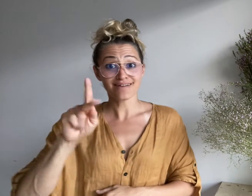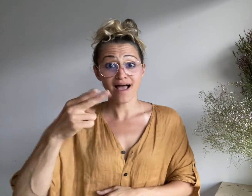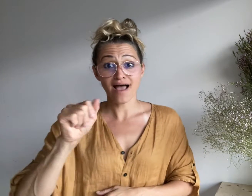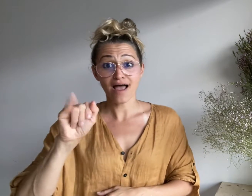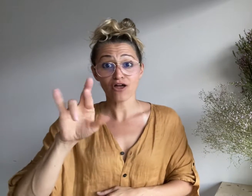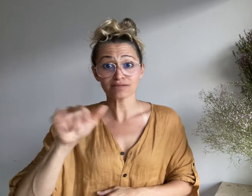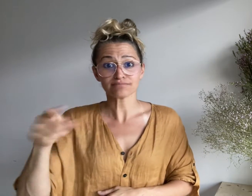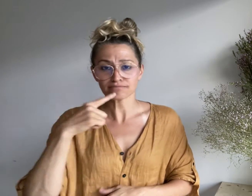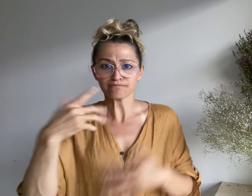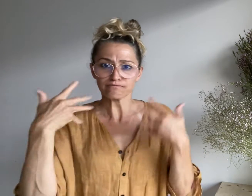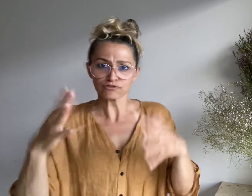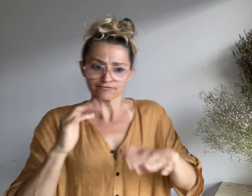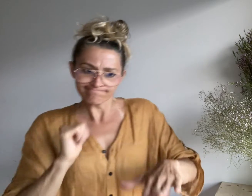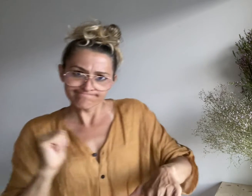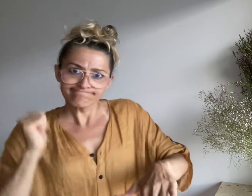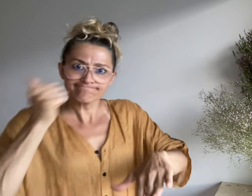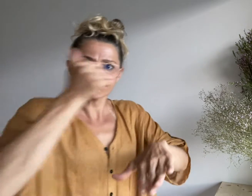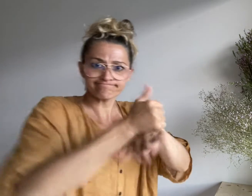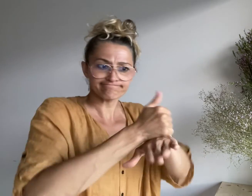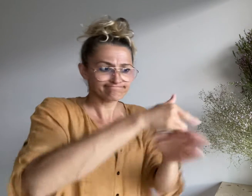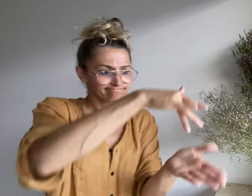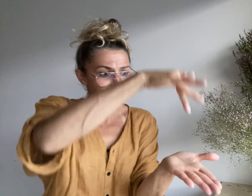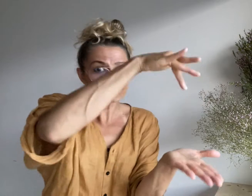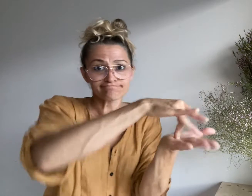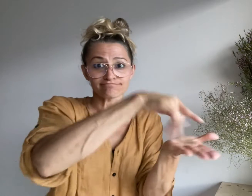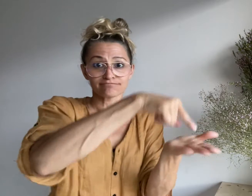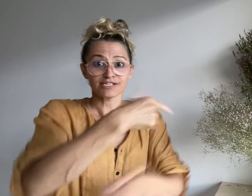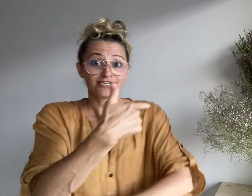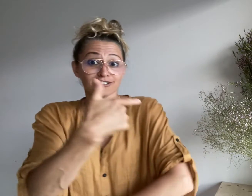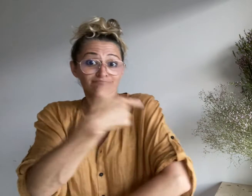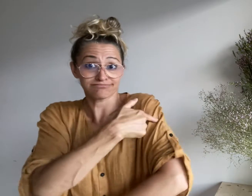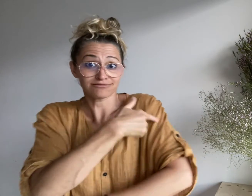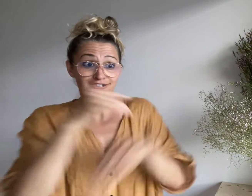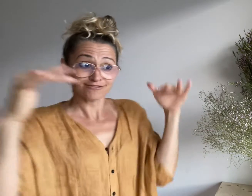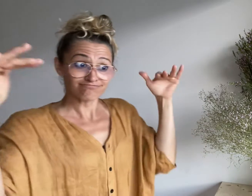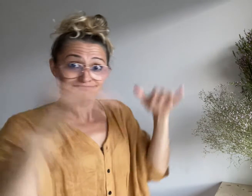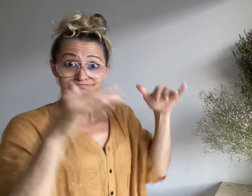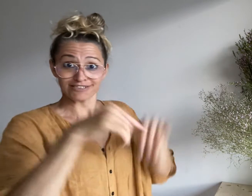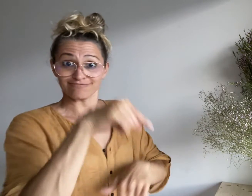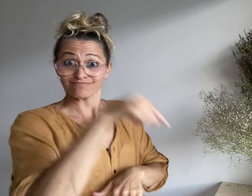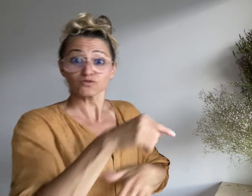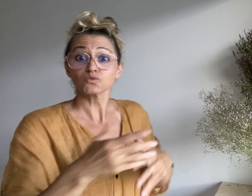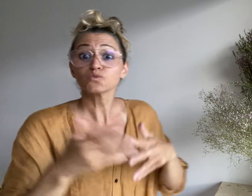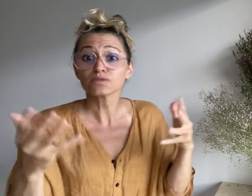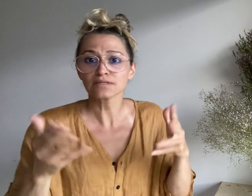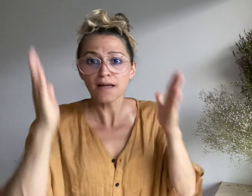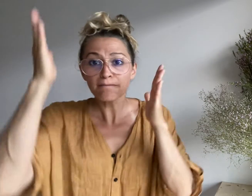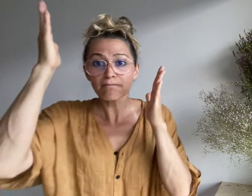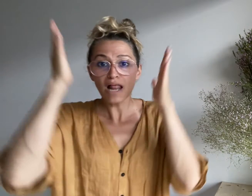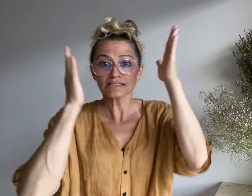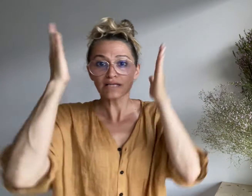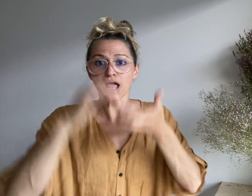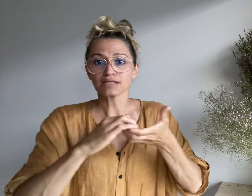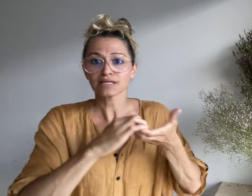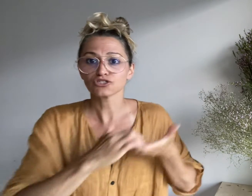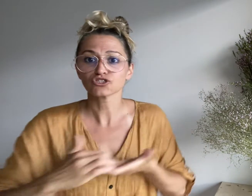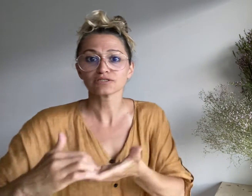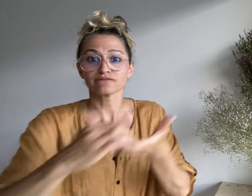a vaccination center at the Malaysian Association